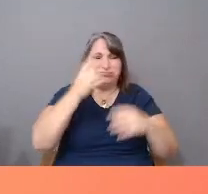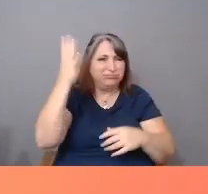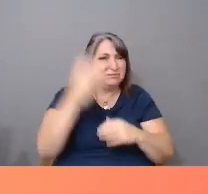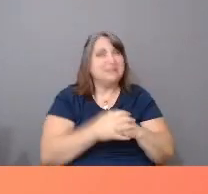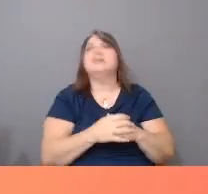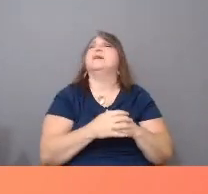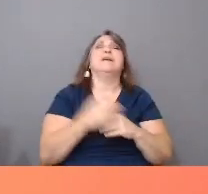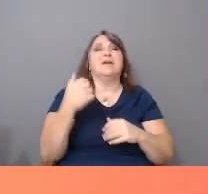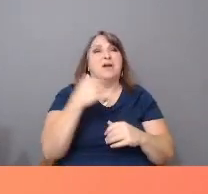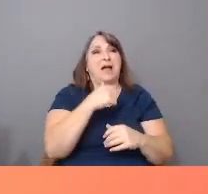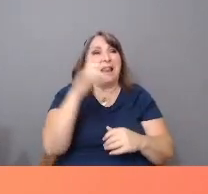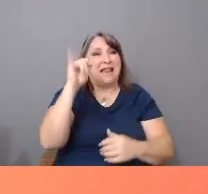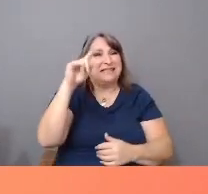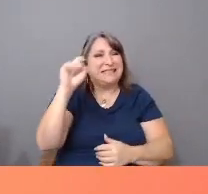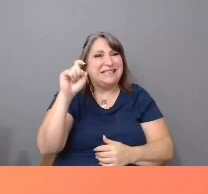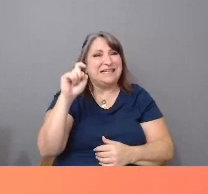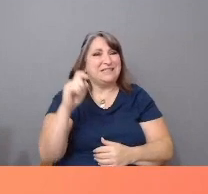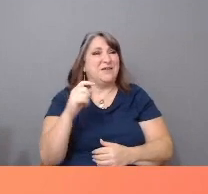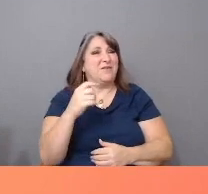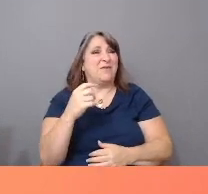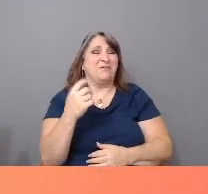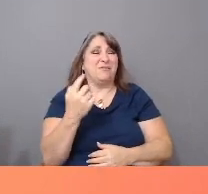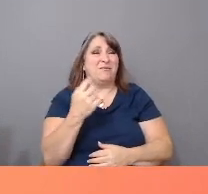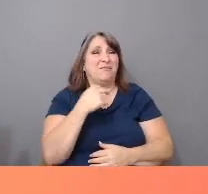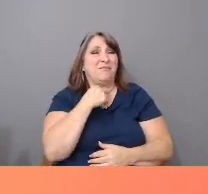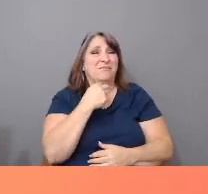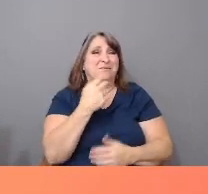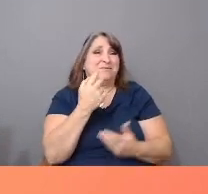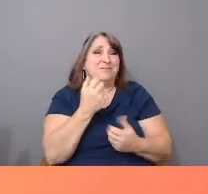national narrative, in a country that prefers Latinx labor